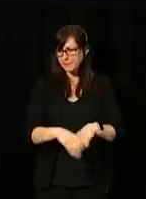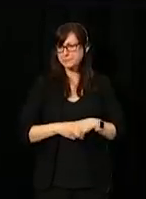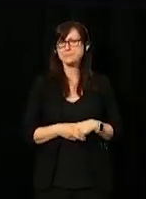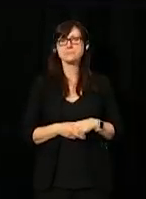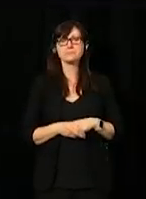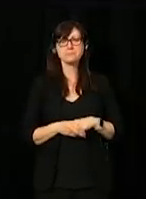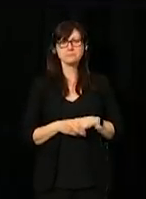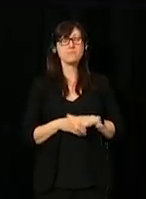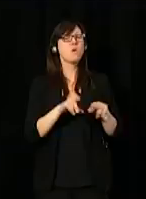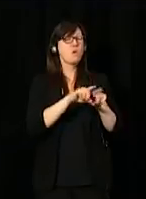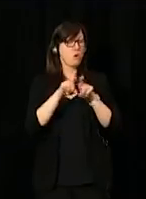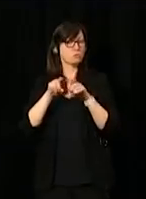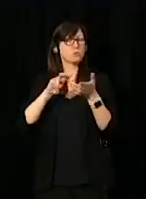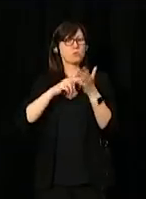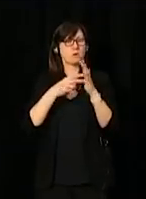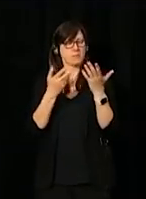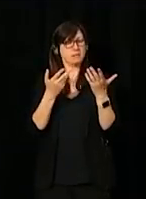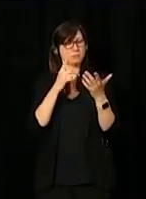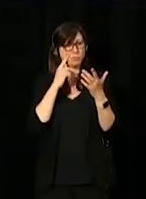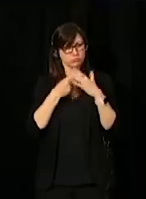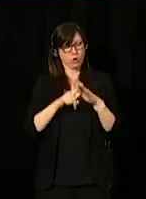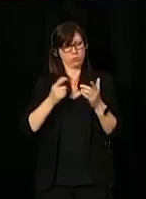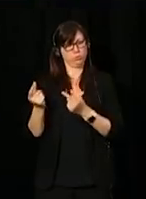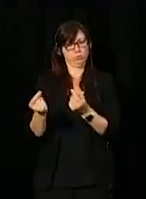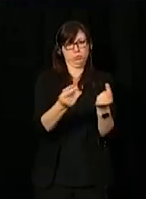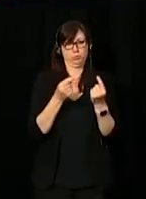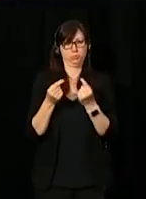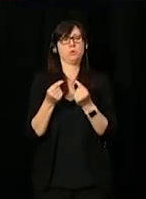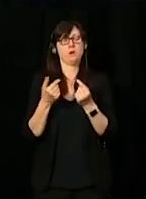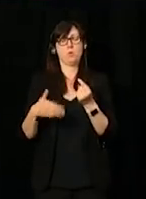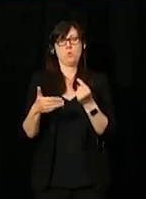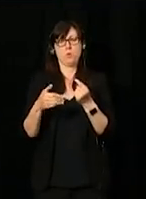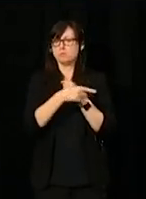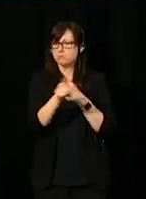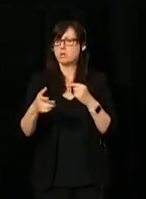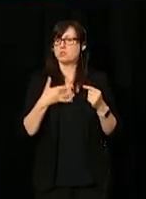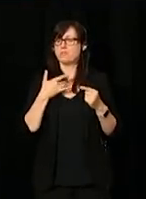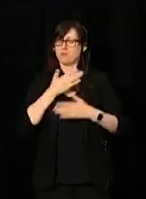and also take any measures to make sure everyone feels appreciated.